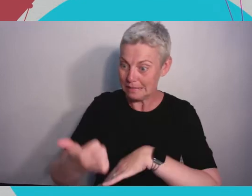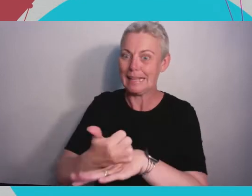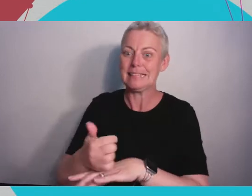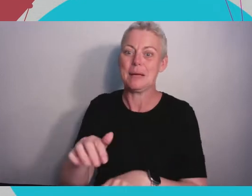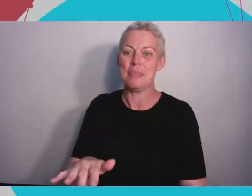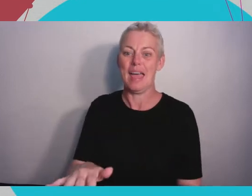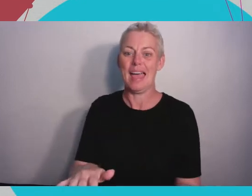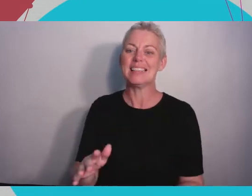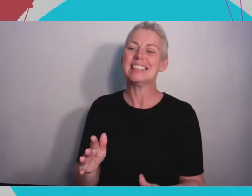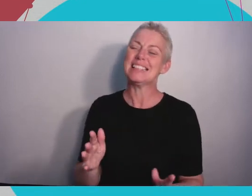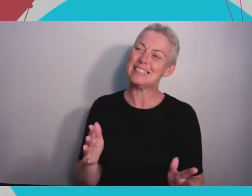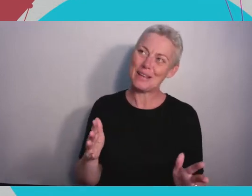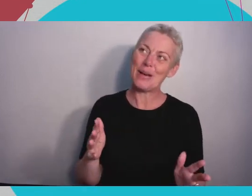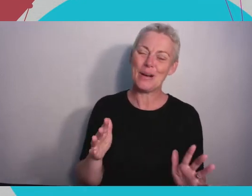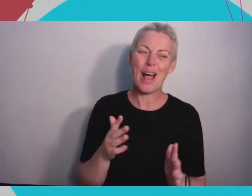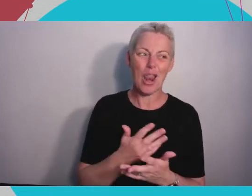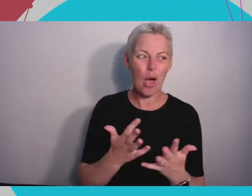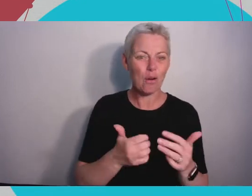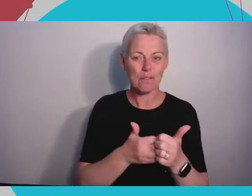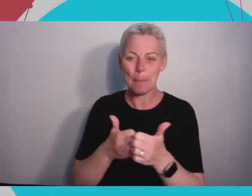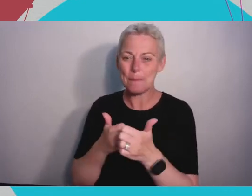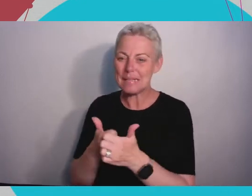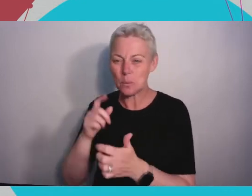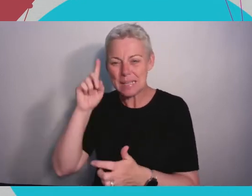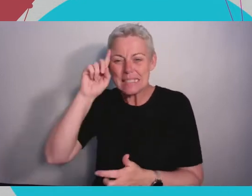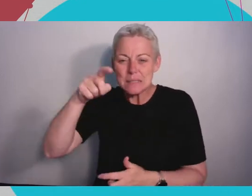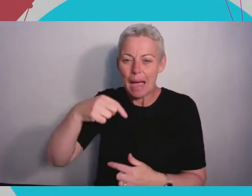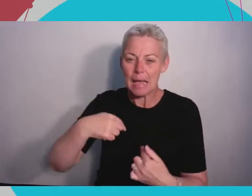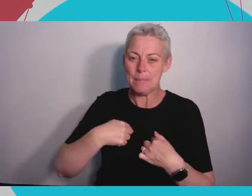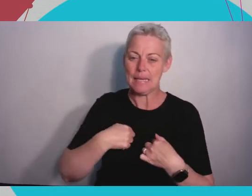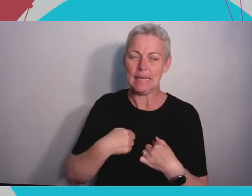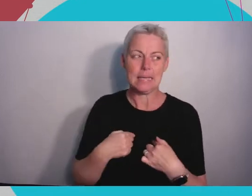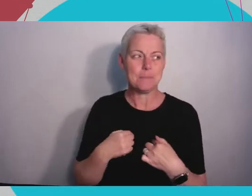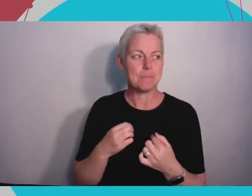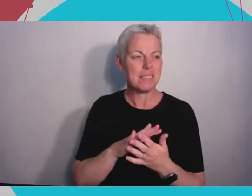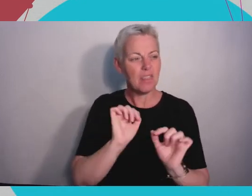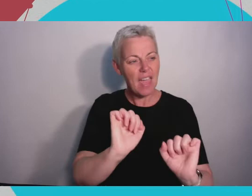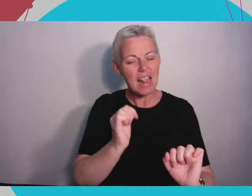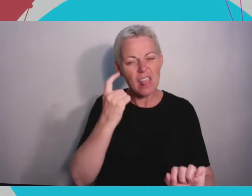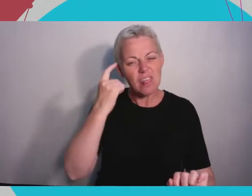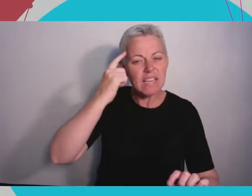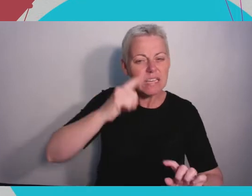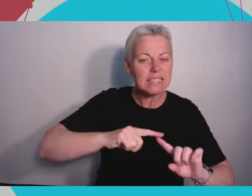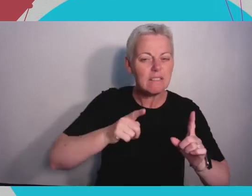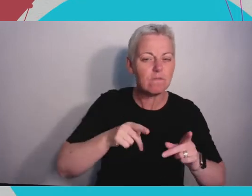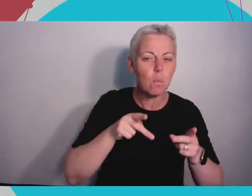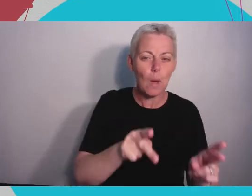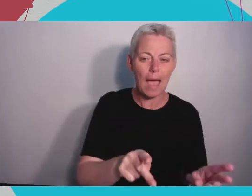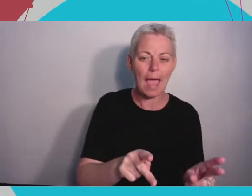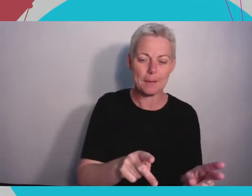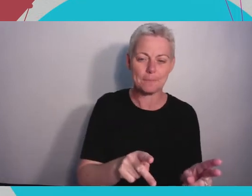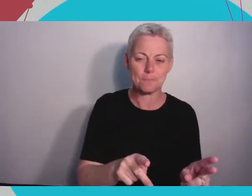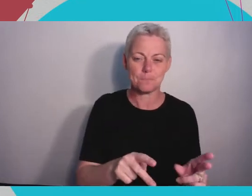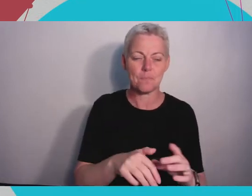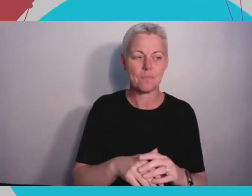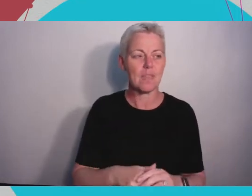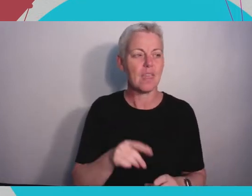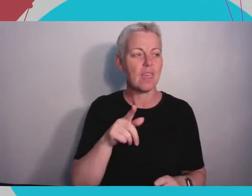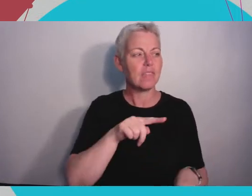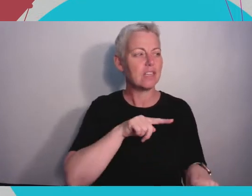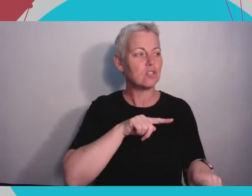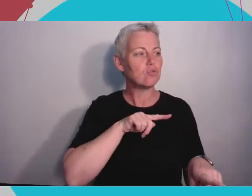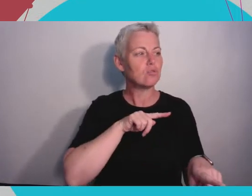those that think differently, that try to make some kind of fundamental change to